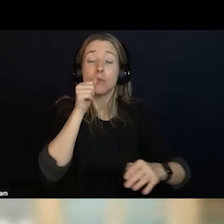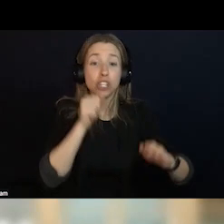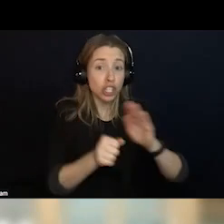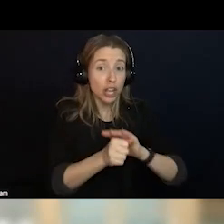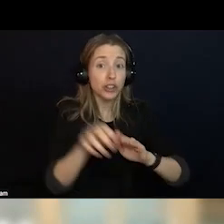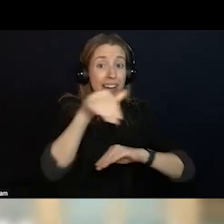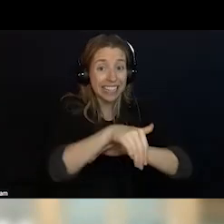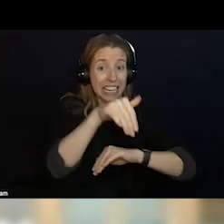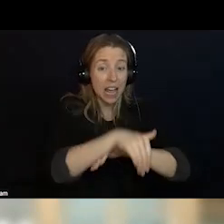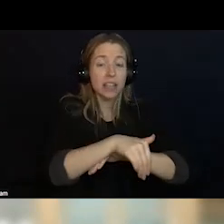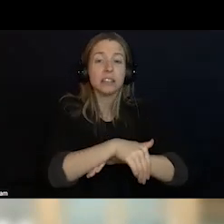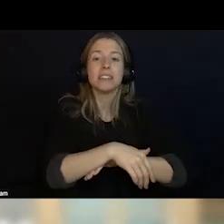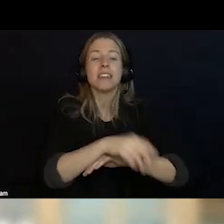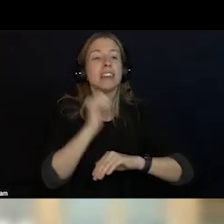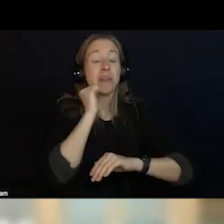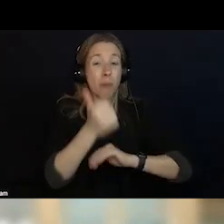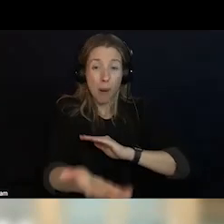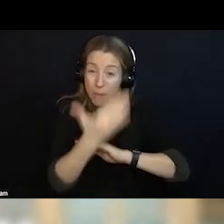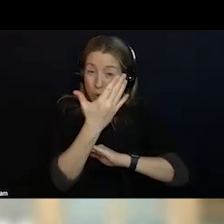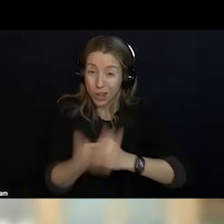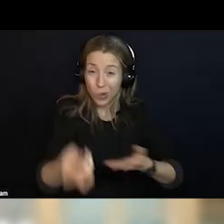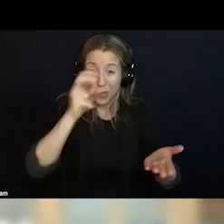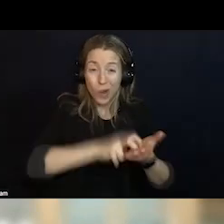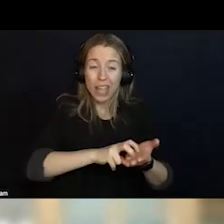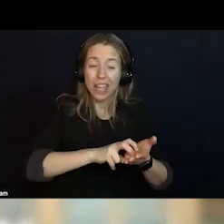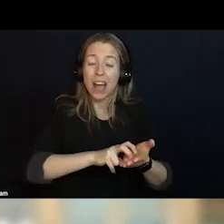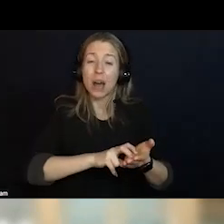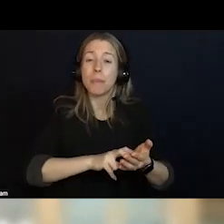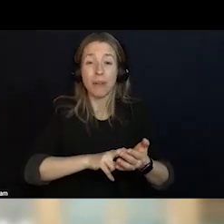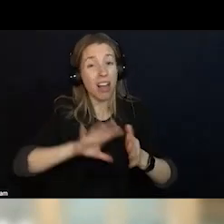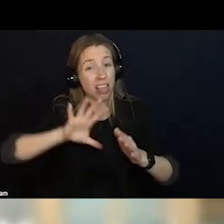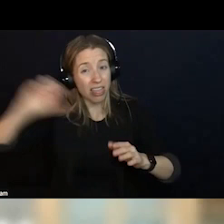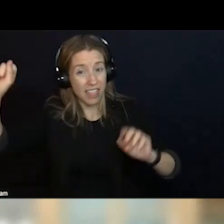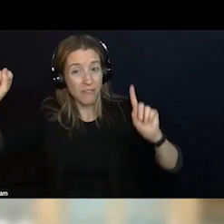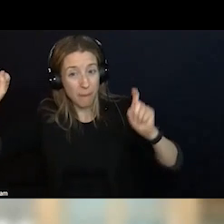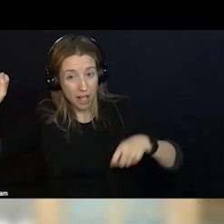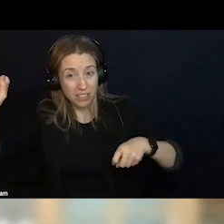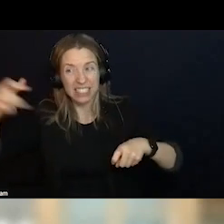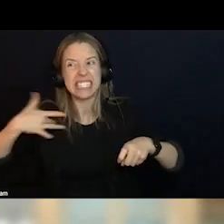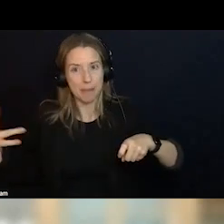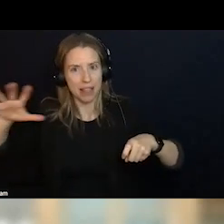THAT IS NOT THE CASE HERE. IT HAS ACCESS 24-7. OUR OUTREACH